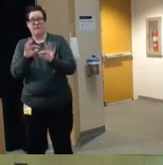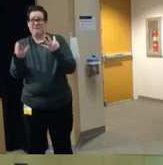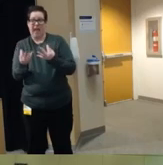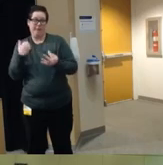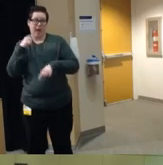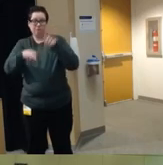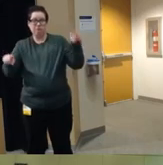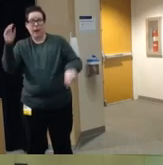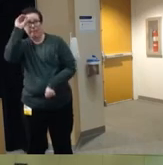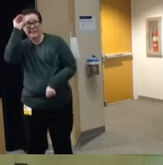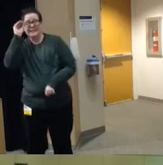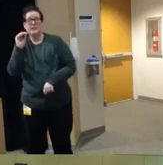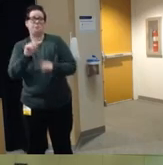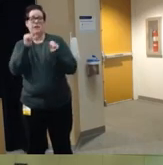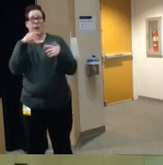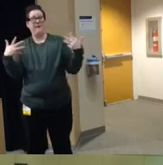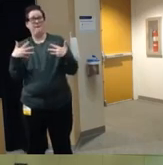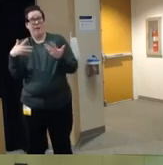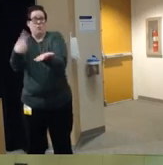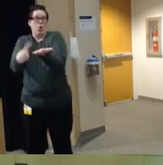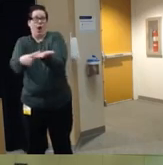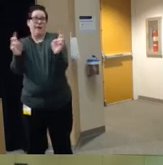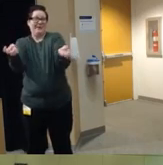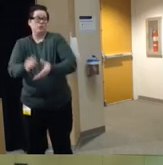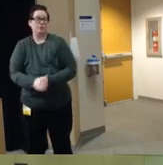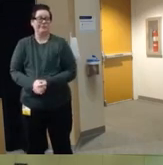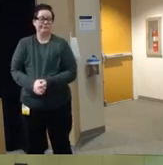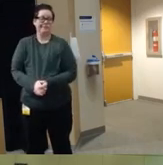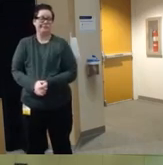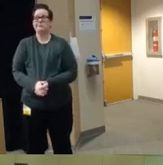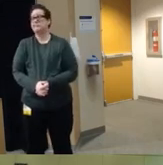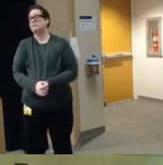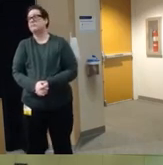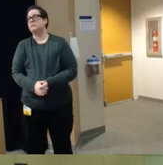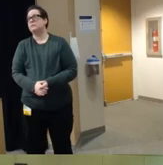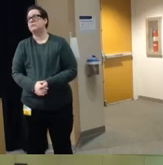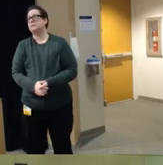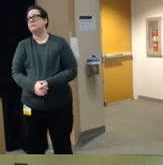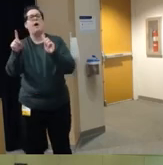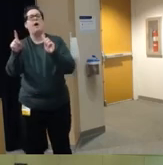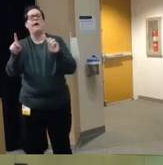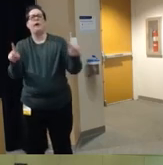to kind of approach the subject and you know approaching it from a place of you know I want to